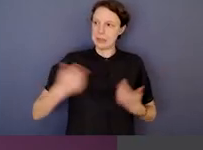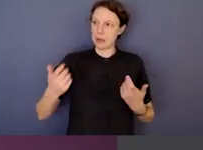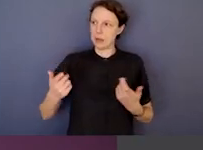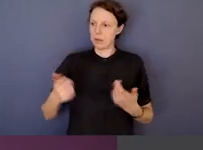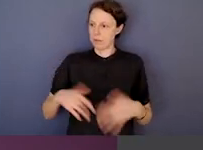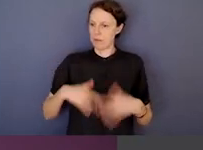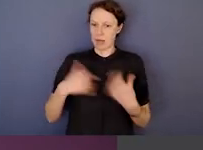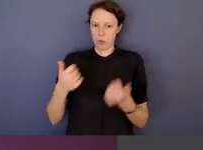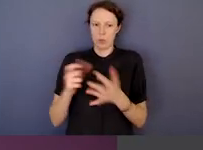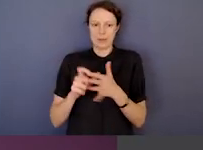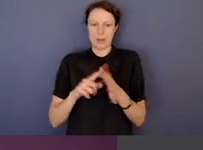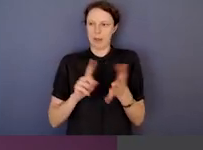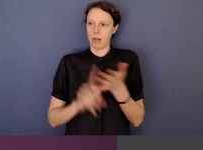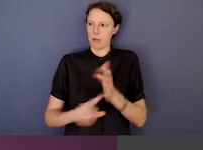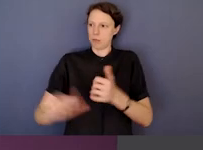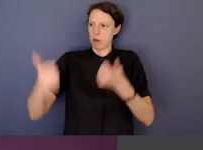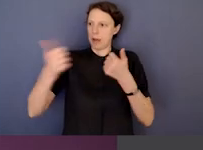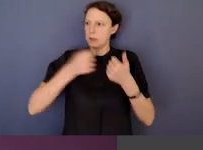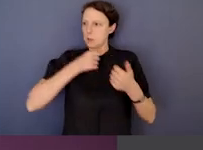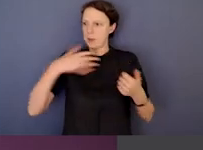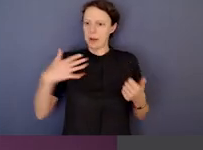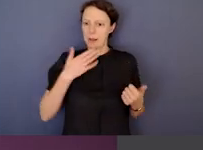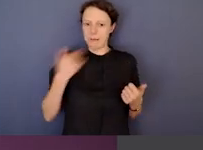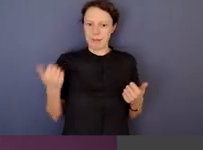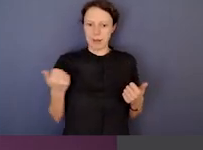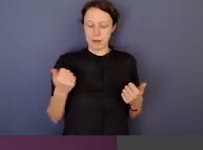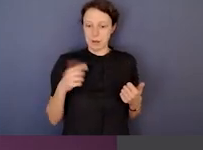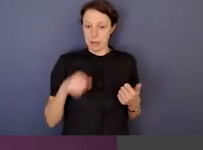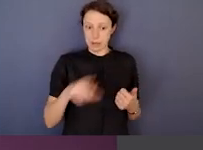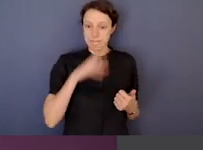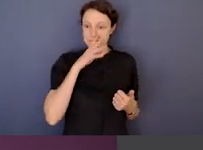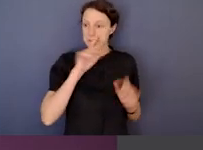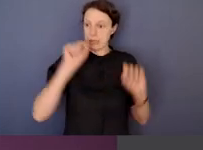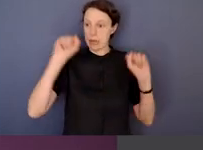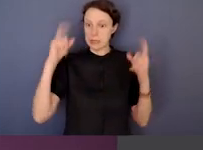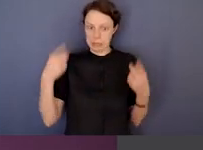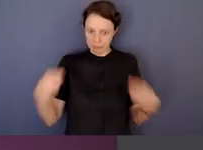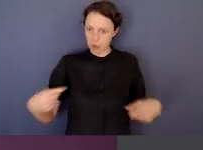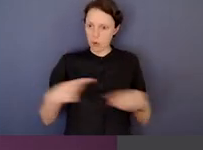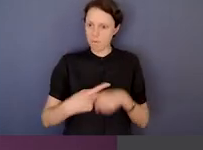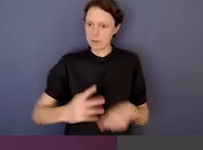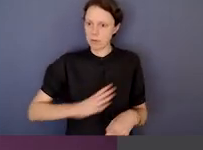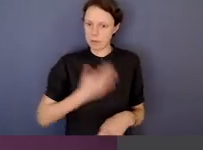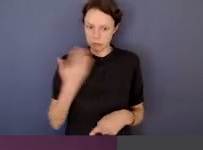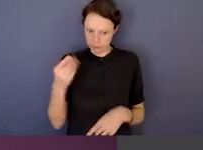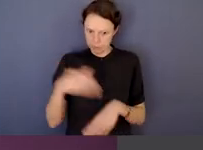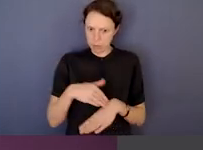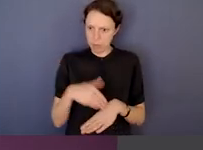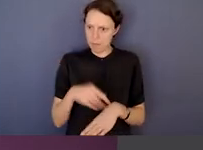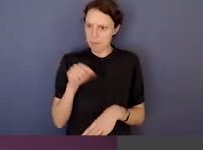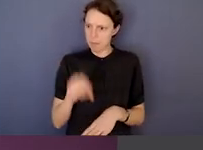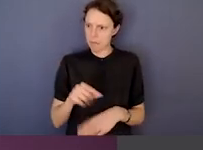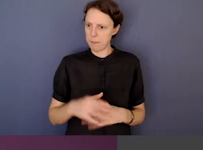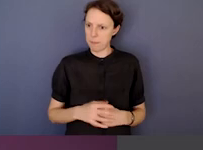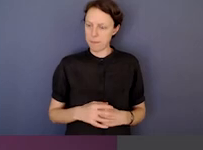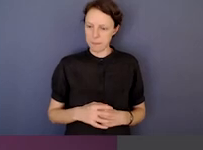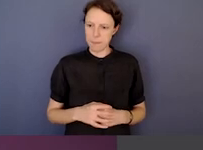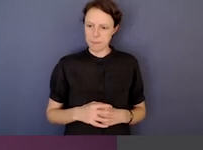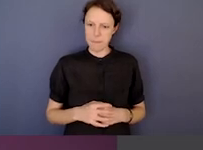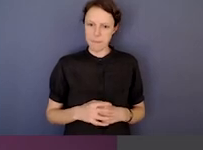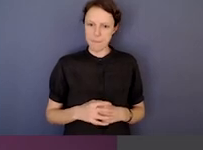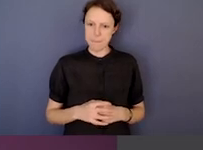So what was the issue? Similarly, somebody who,